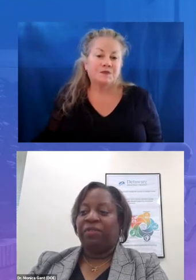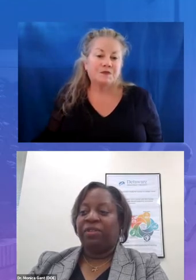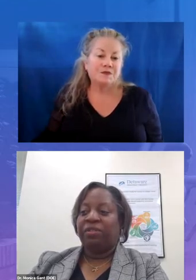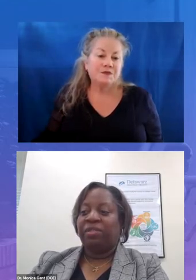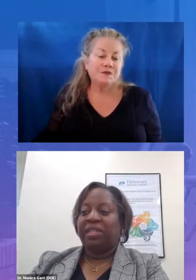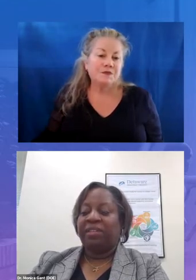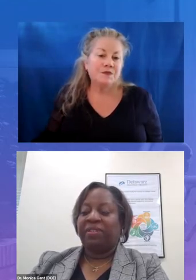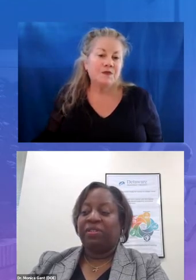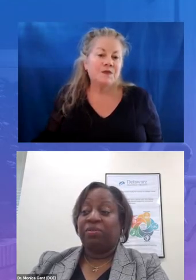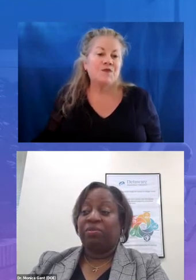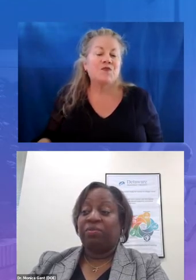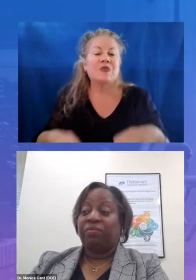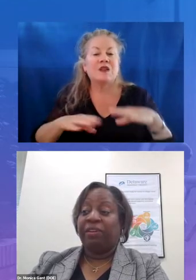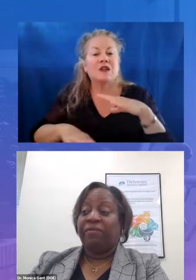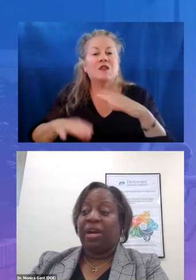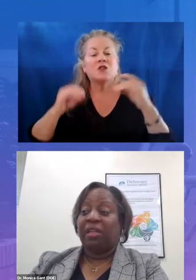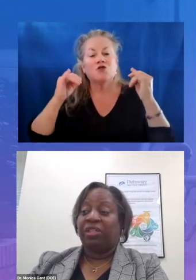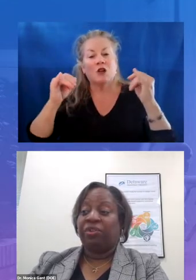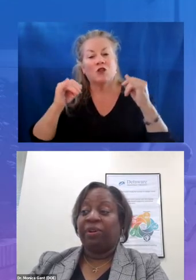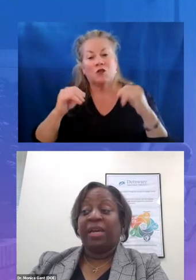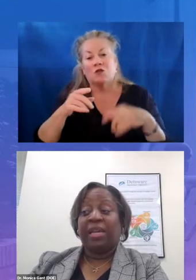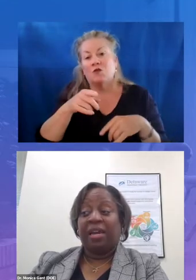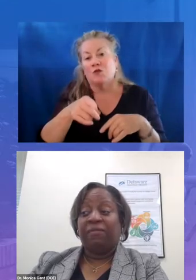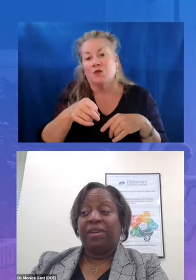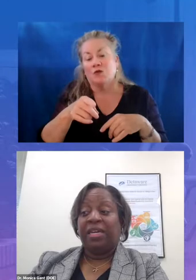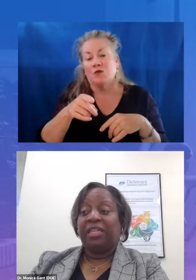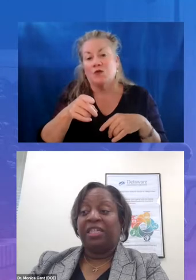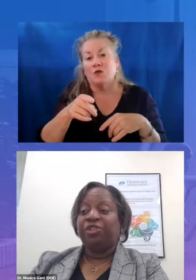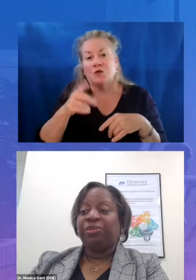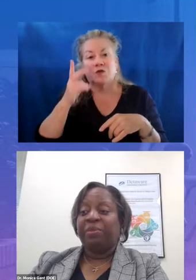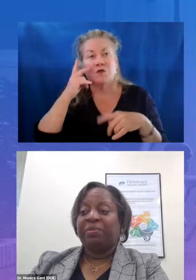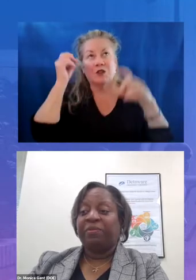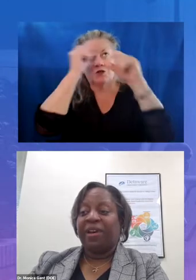students to leave school ready for college career and life teachers must provide them